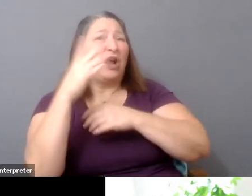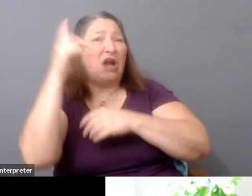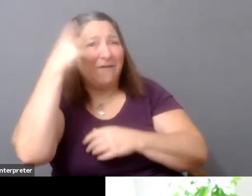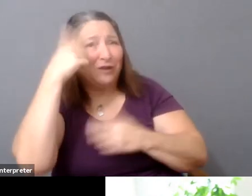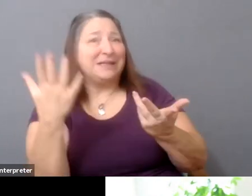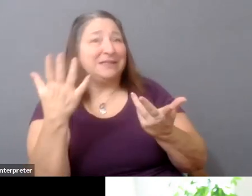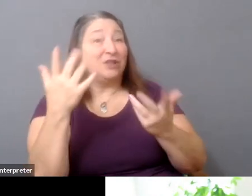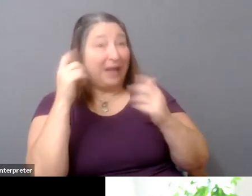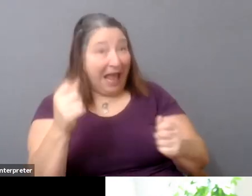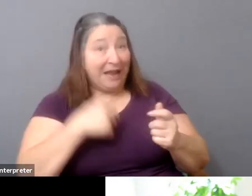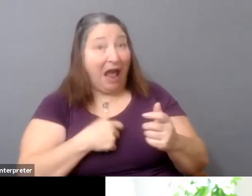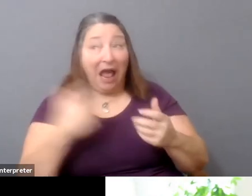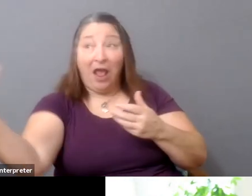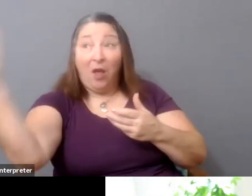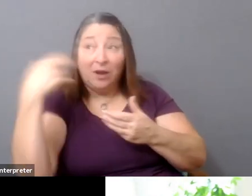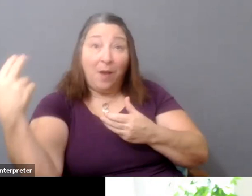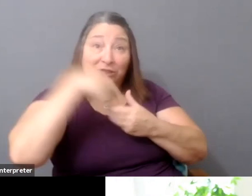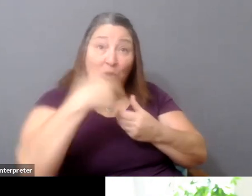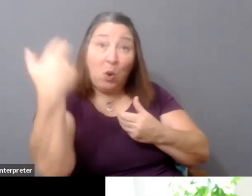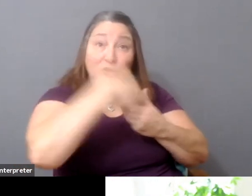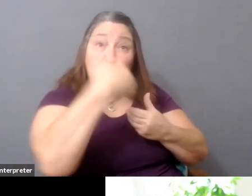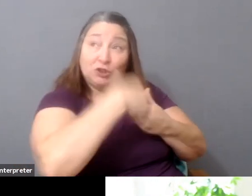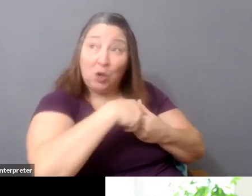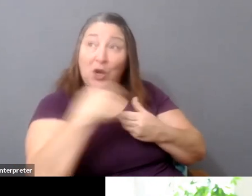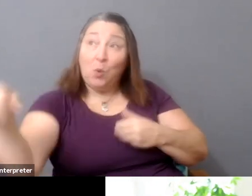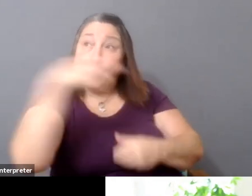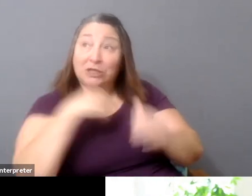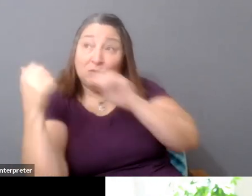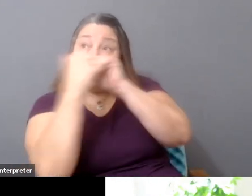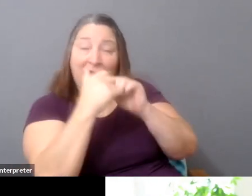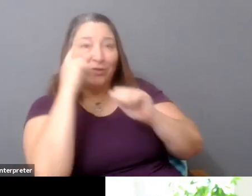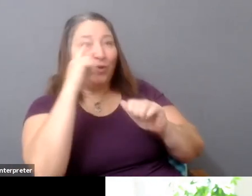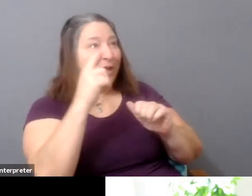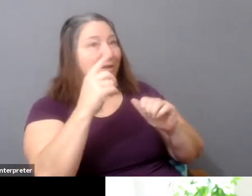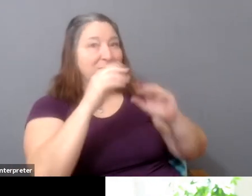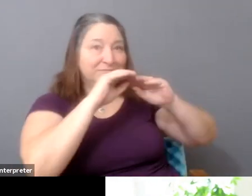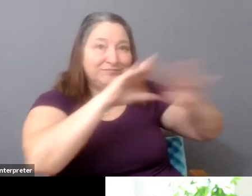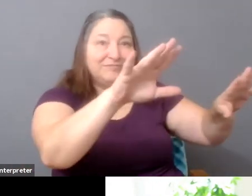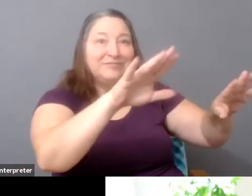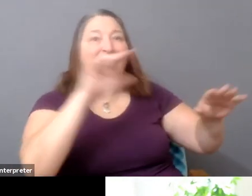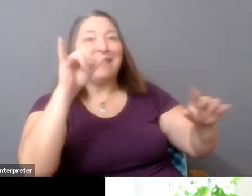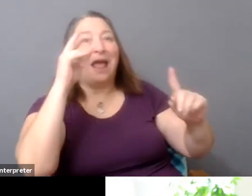to watch a film made by somebody who lives in that community or in that region?